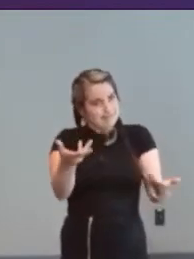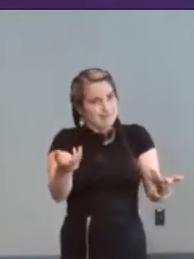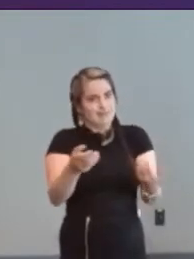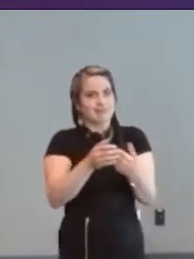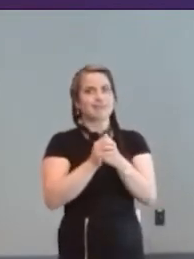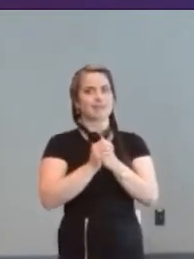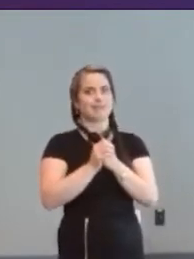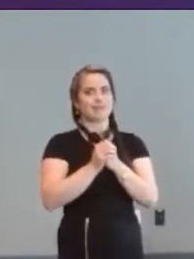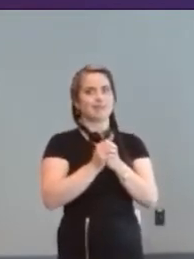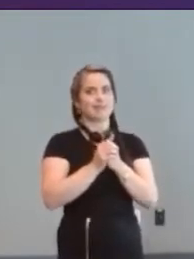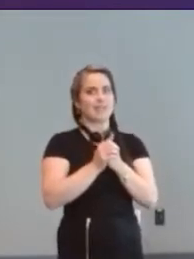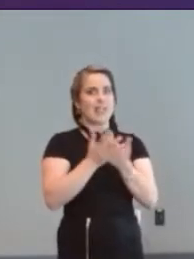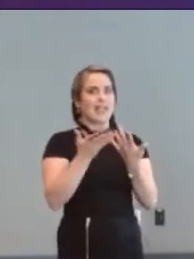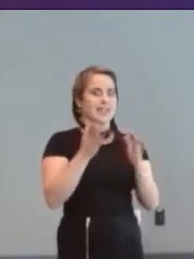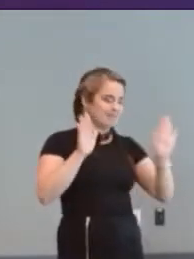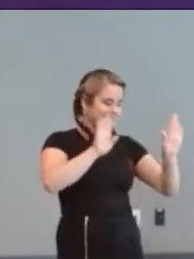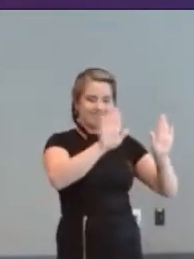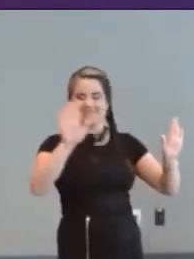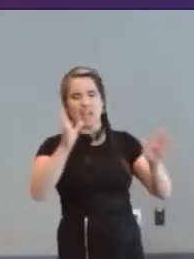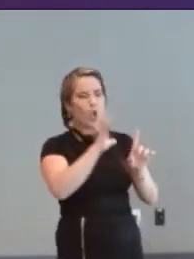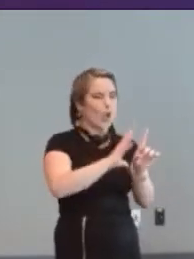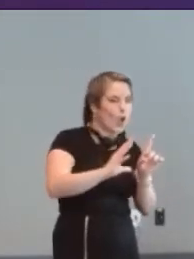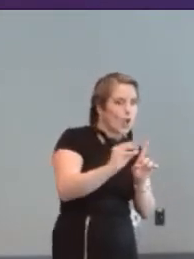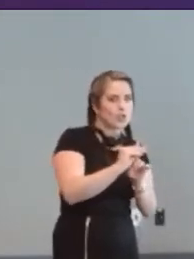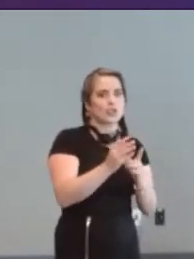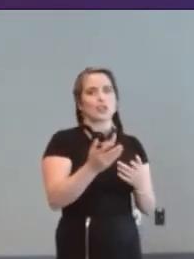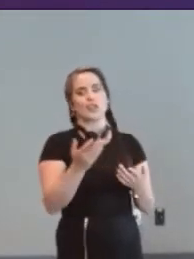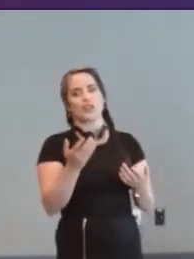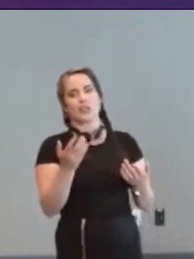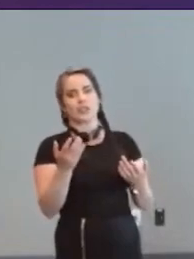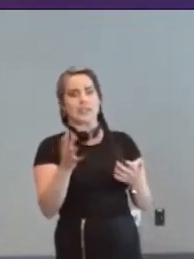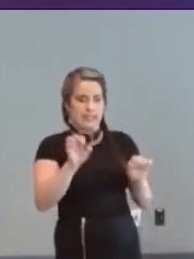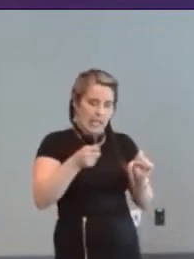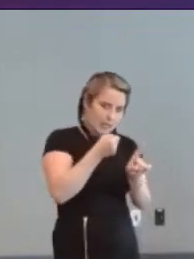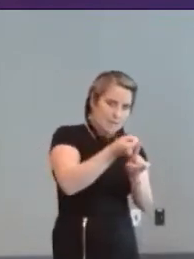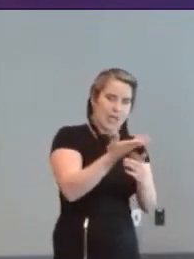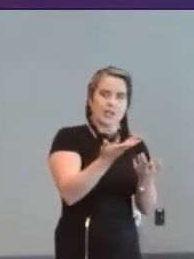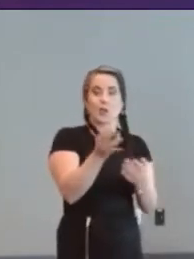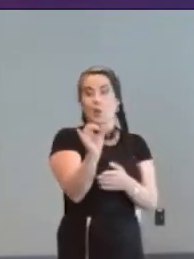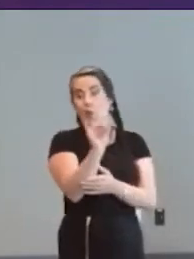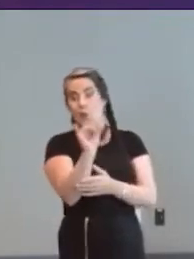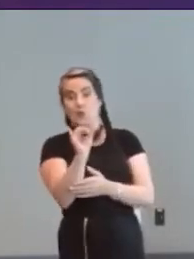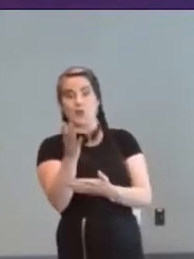definitely cultural differences and some of it's on the back of that we've been chipping away at